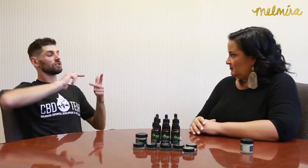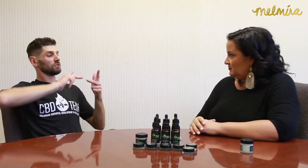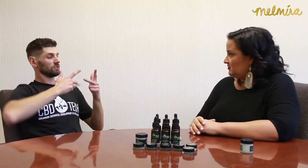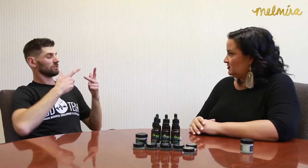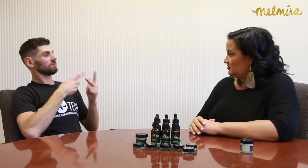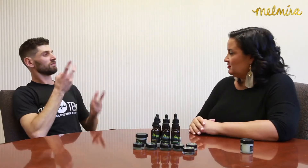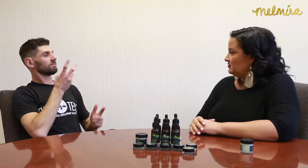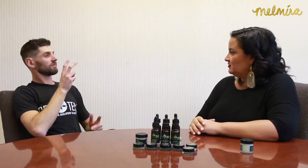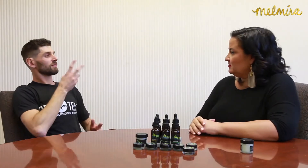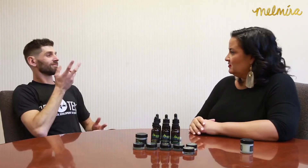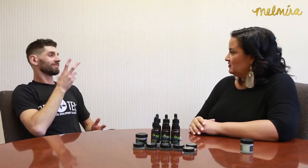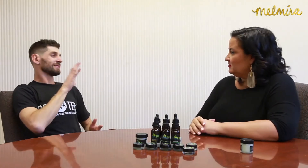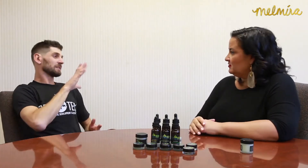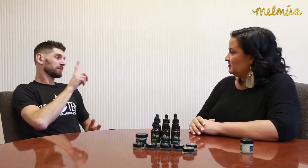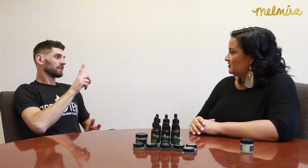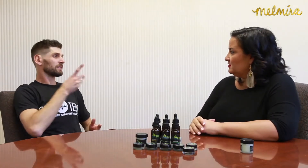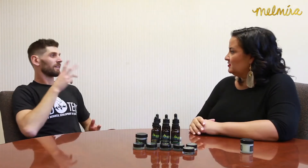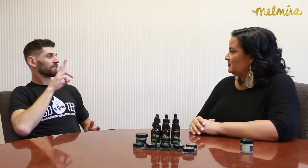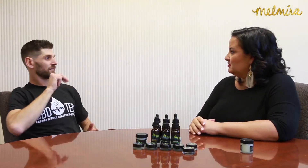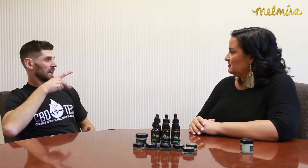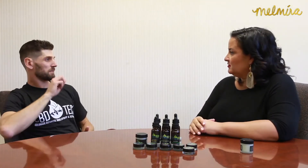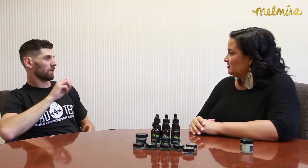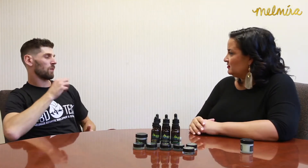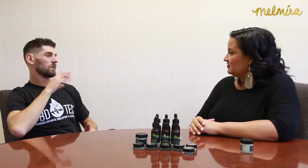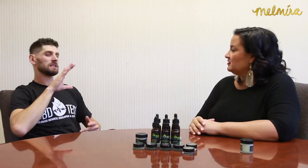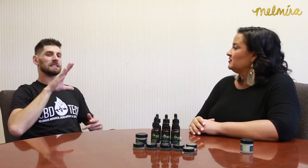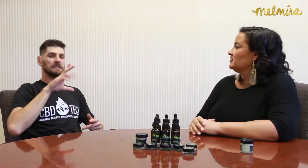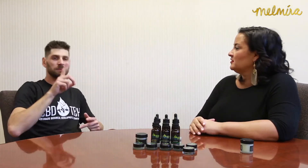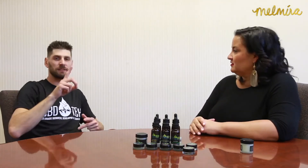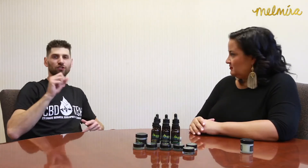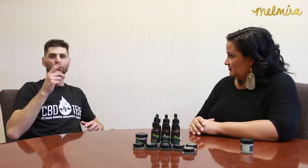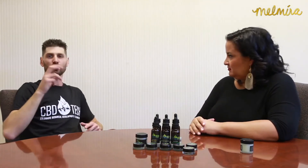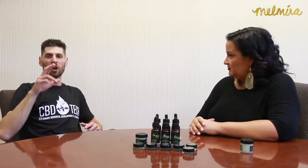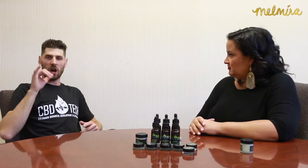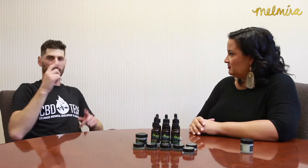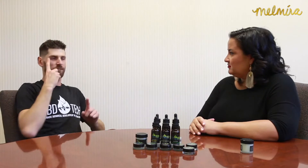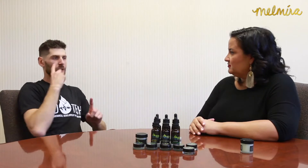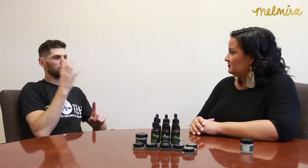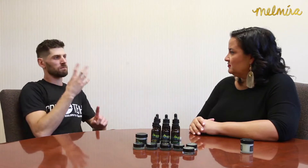and the third option is smoking through a vaporizer.